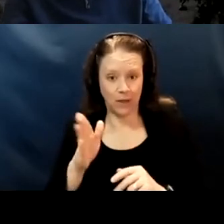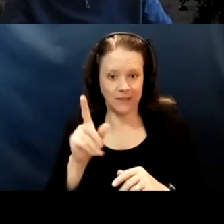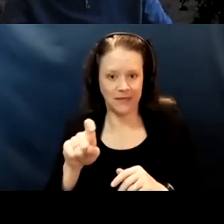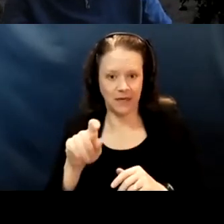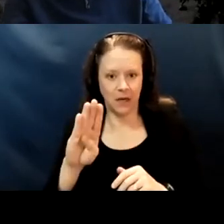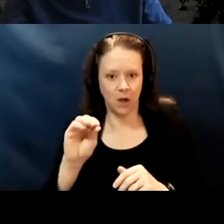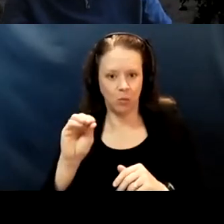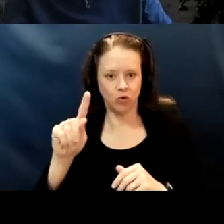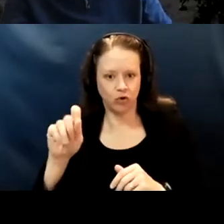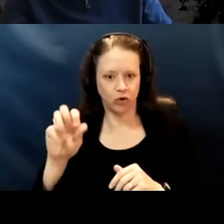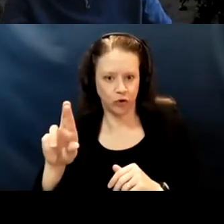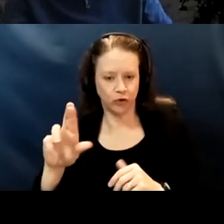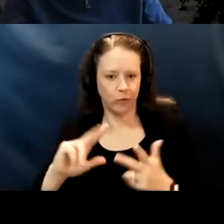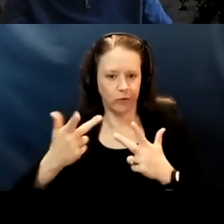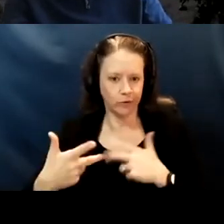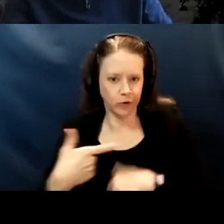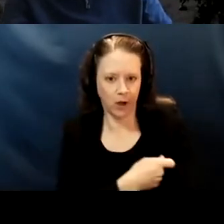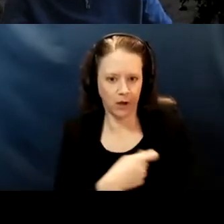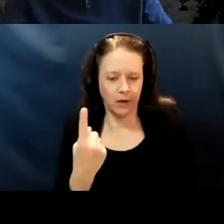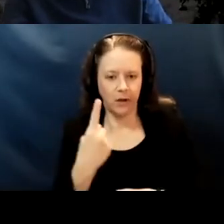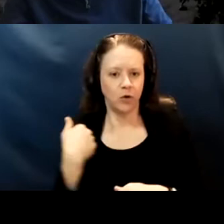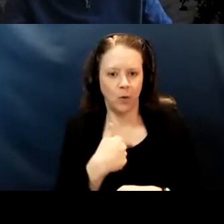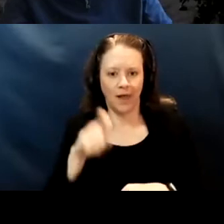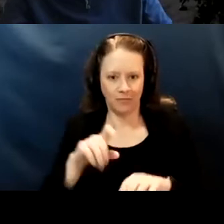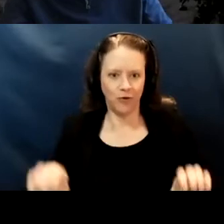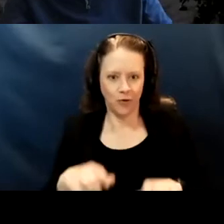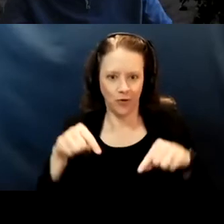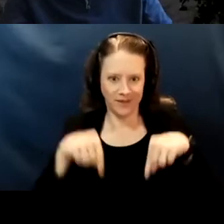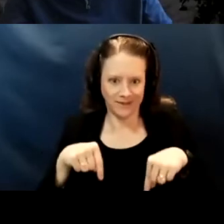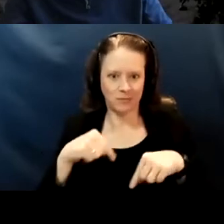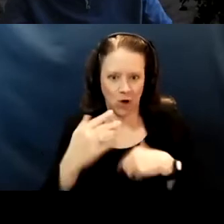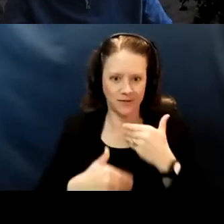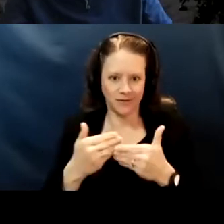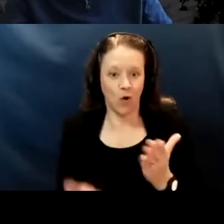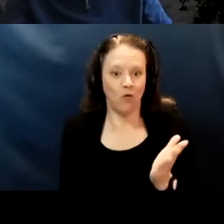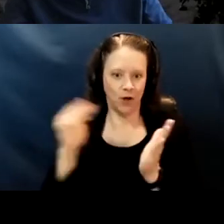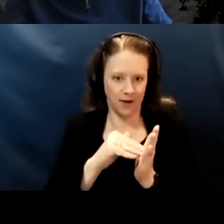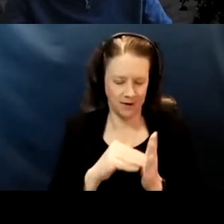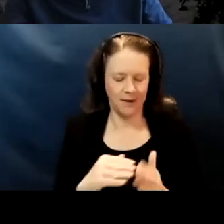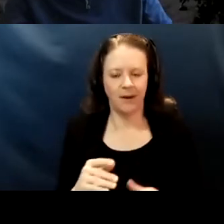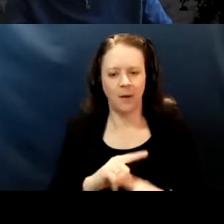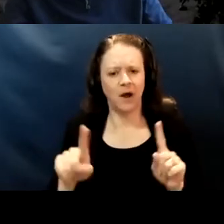So they'll, we'll have to be doing some of this all over again. But also the larger questions around equity and health,